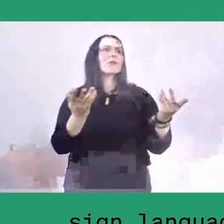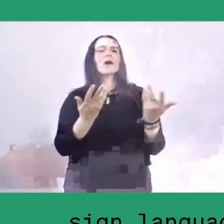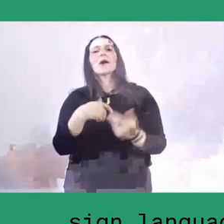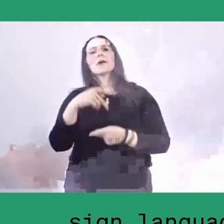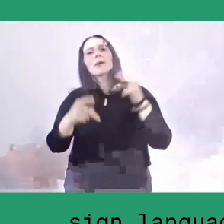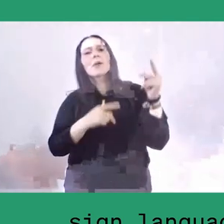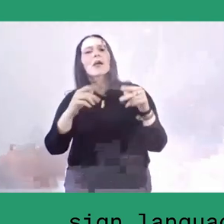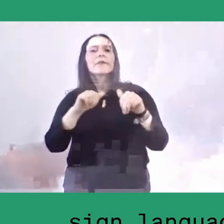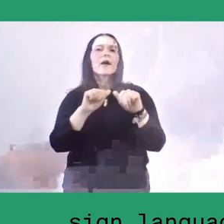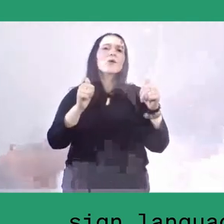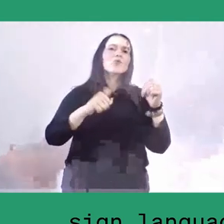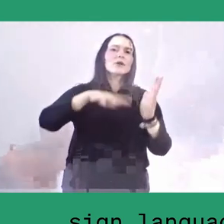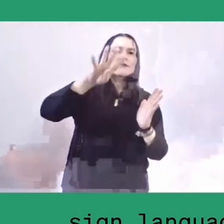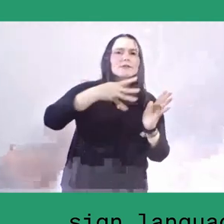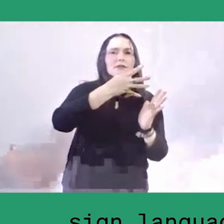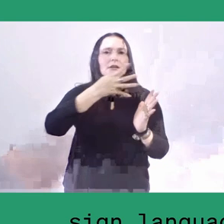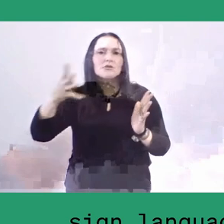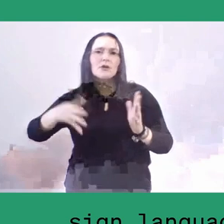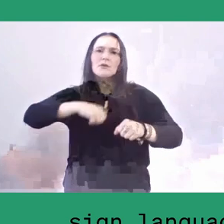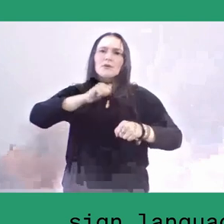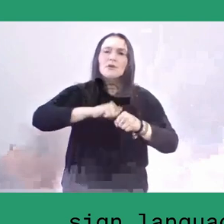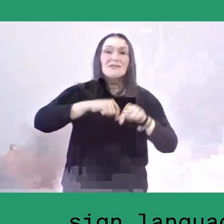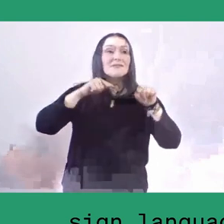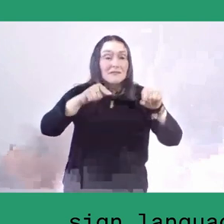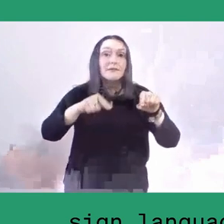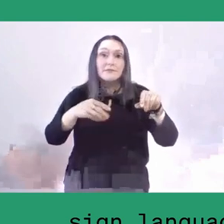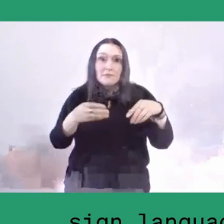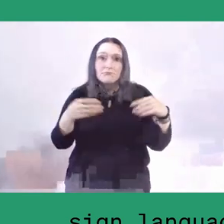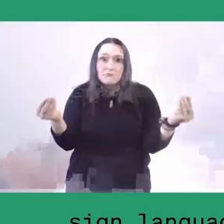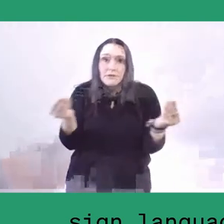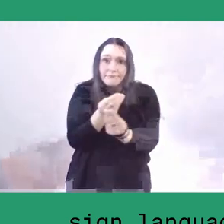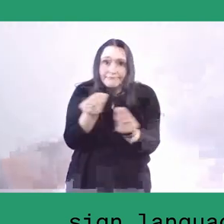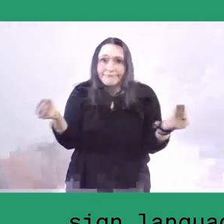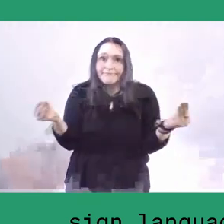and this is negotiated. The work is shared